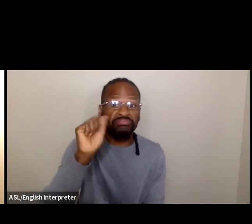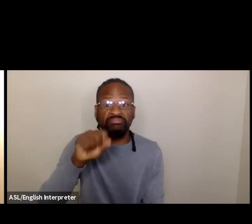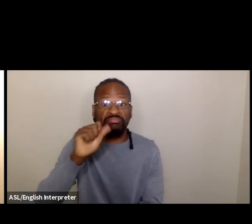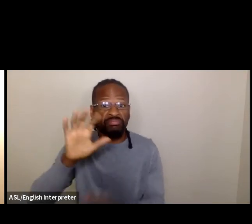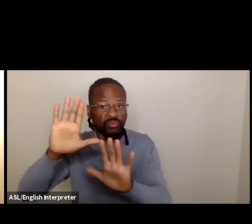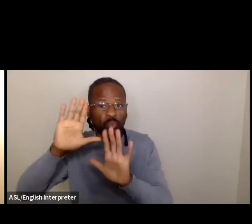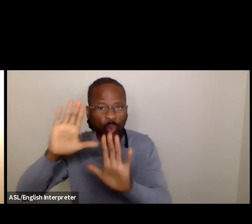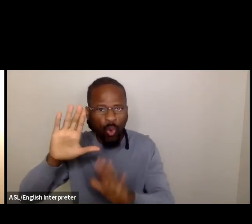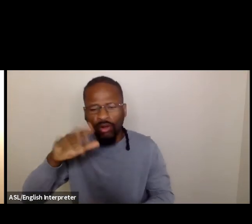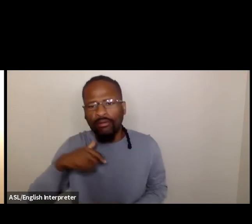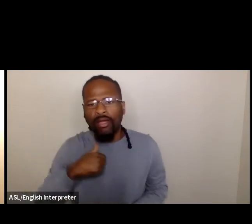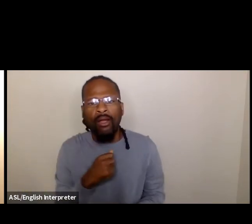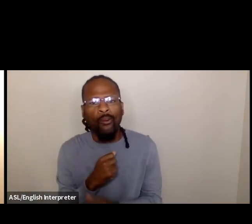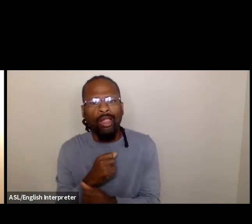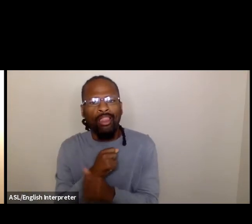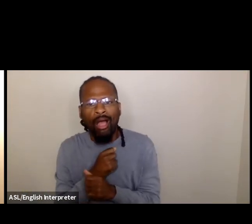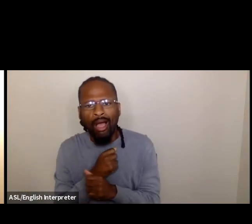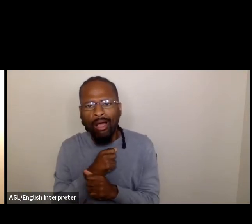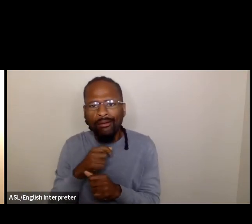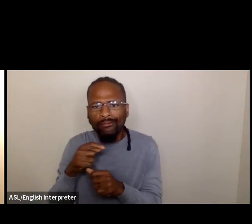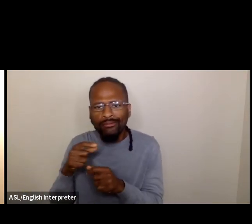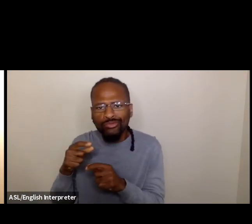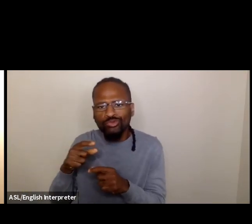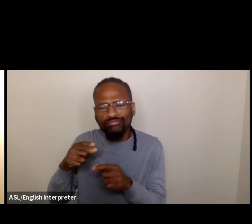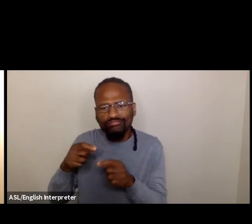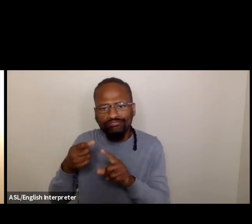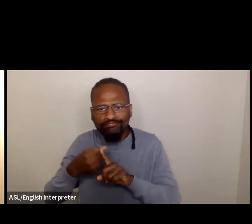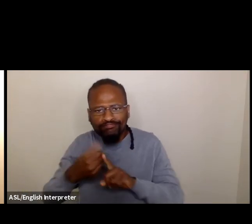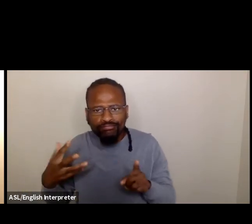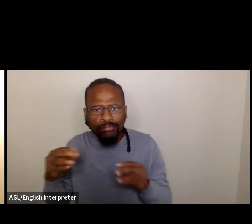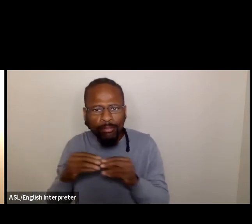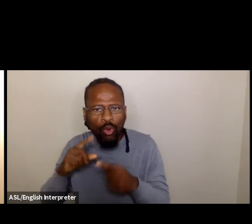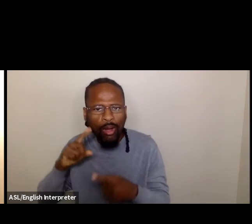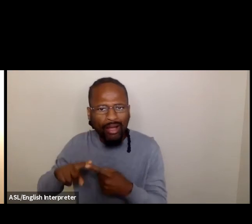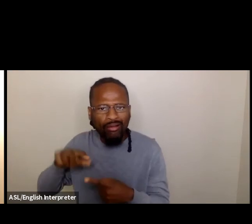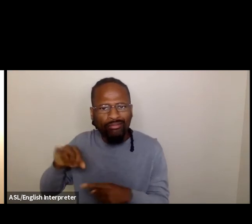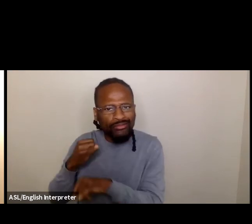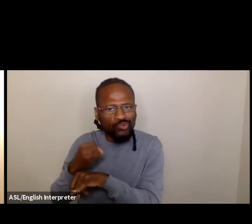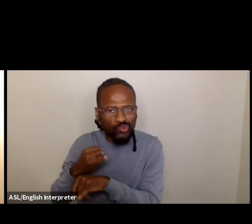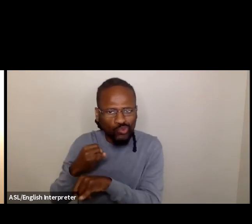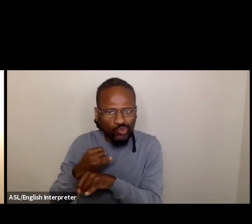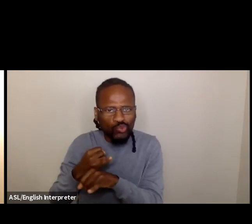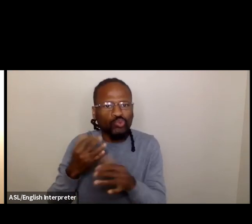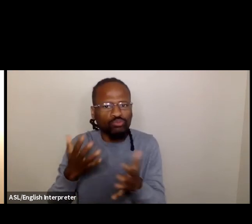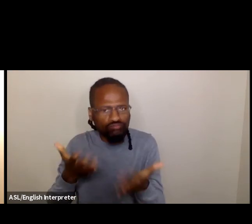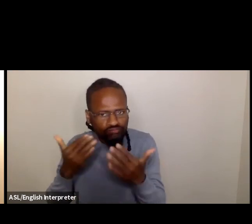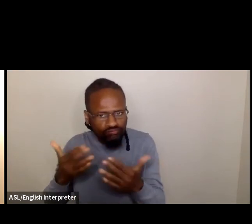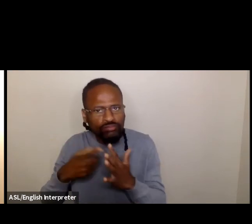of time talking about the CRAFT Institute. So maybe we could start with Create and then move there. Okay, great.